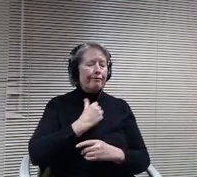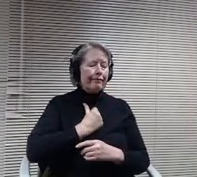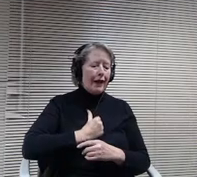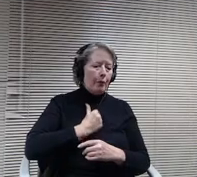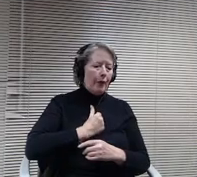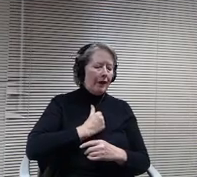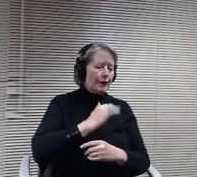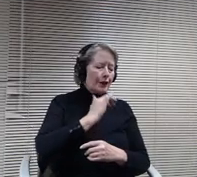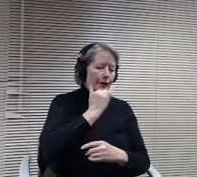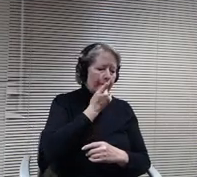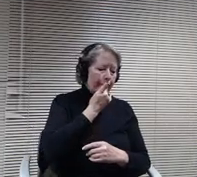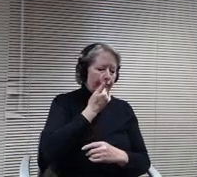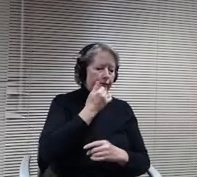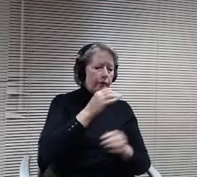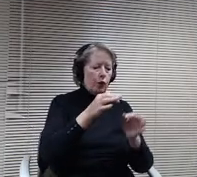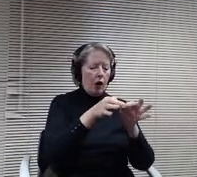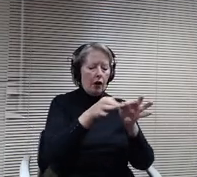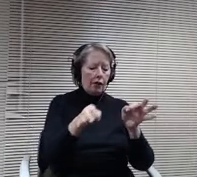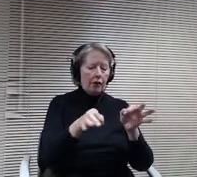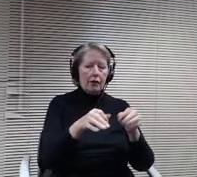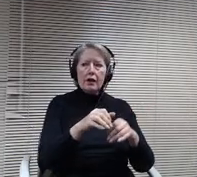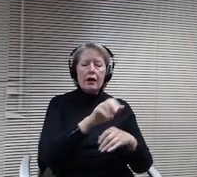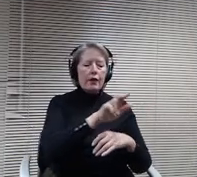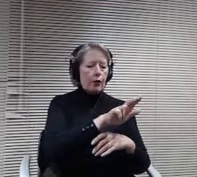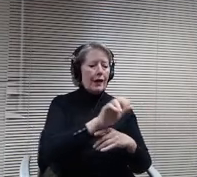I'm not sure what Mr Chair said, but that is what I meant.